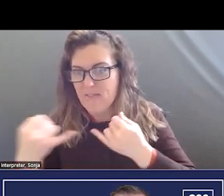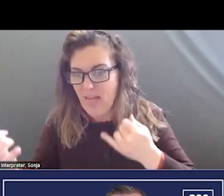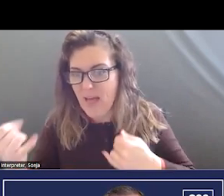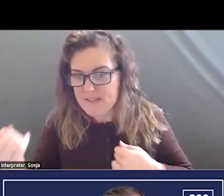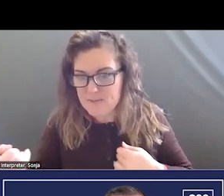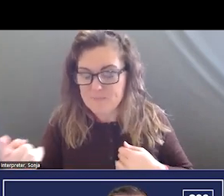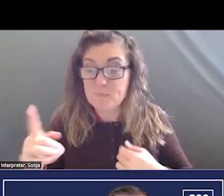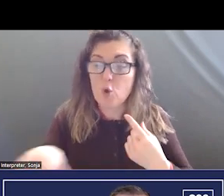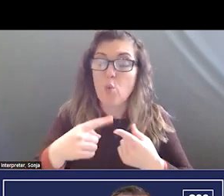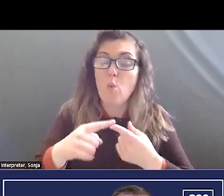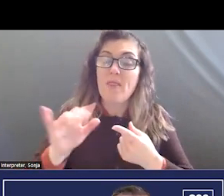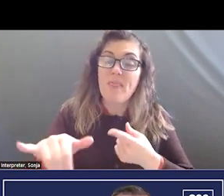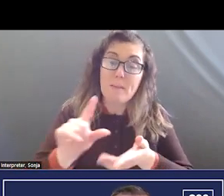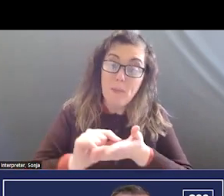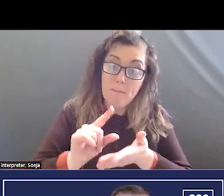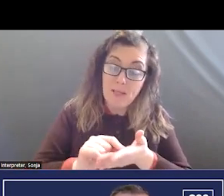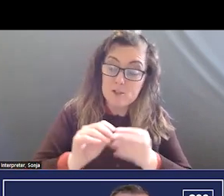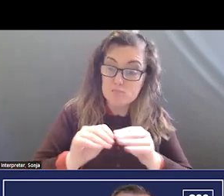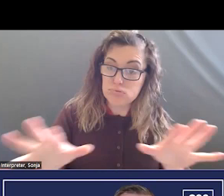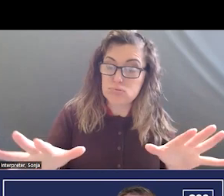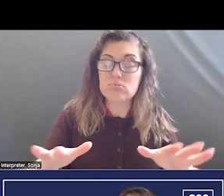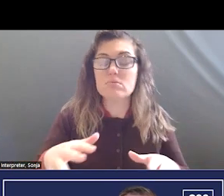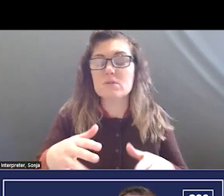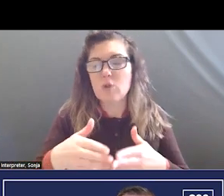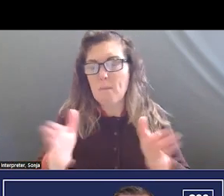WHEN IT IS PUBLISHED, THERE IS OPPORTUNITY FOR PUBLIC COMMENT AND